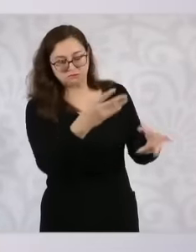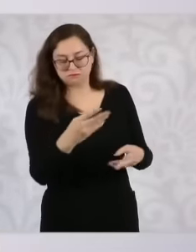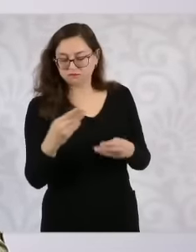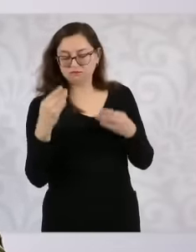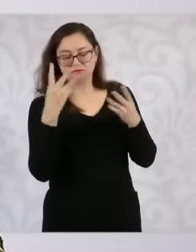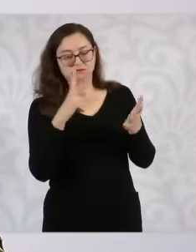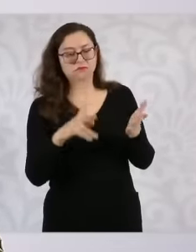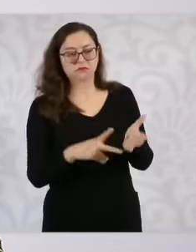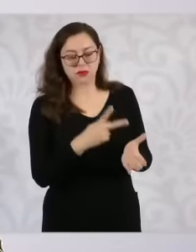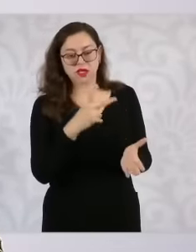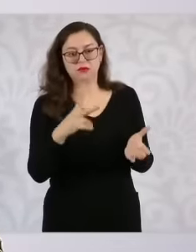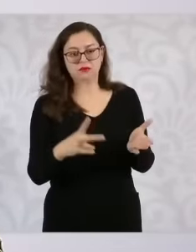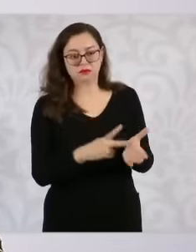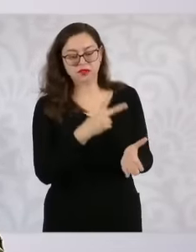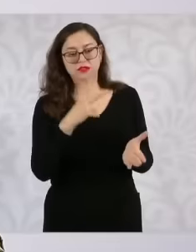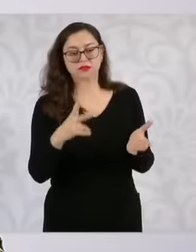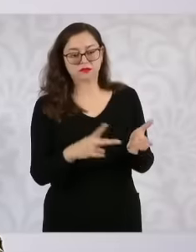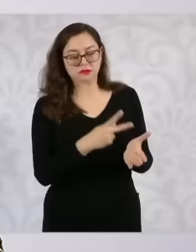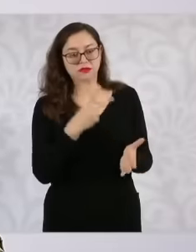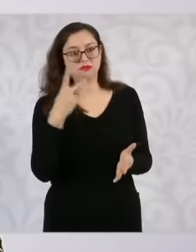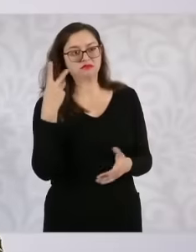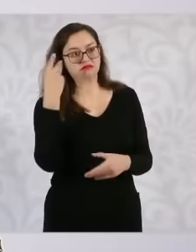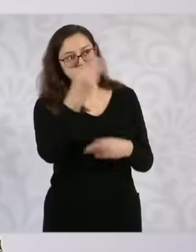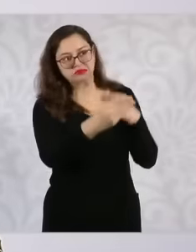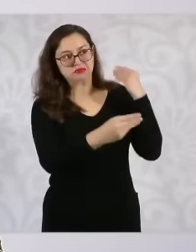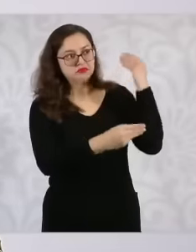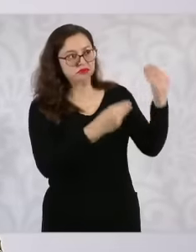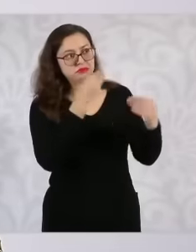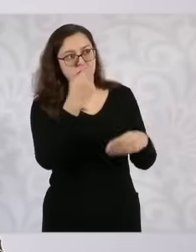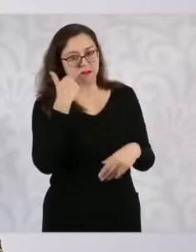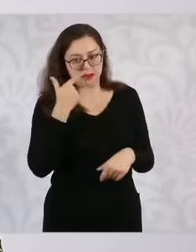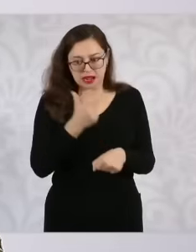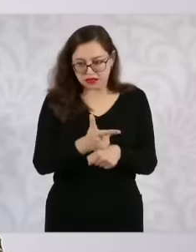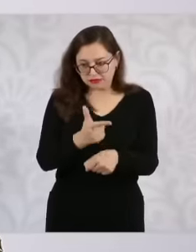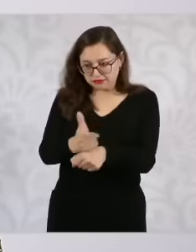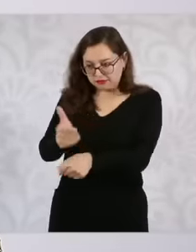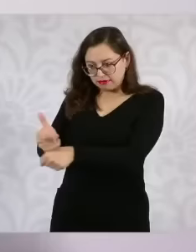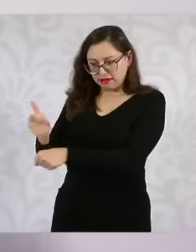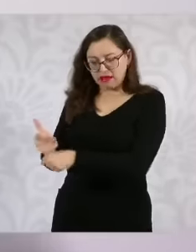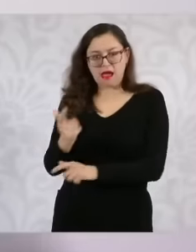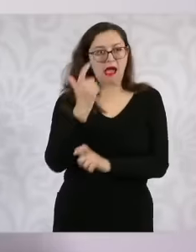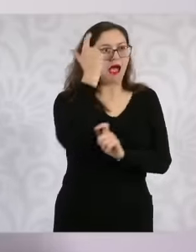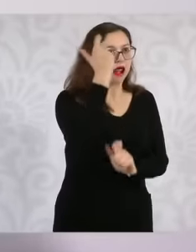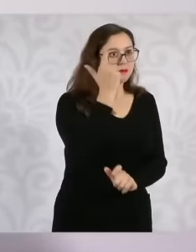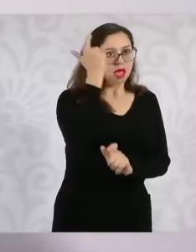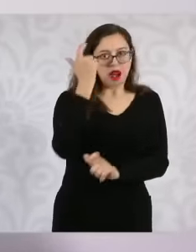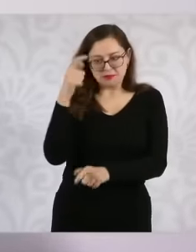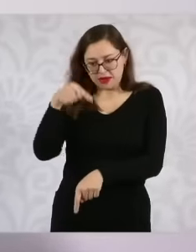the corresponding parties regarding the weapons that are assured to be secured by the